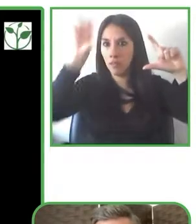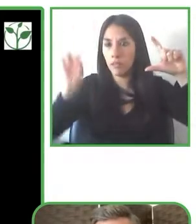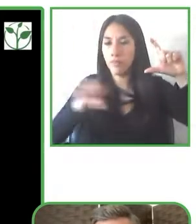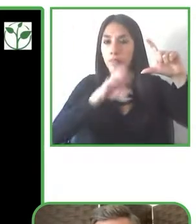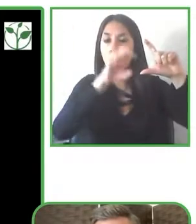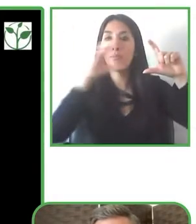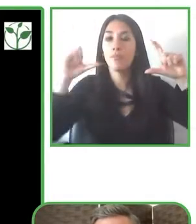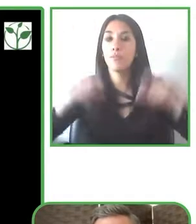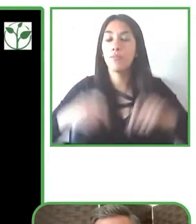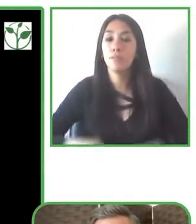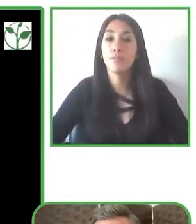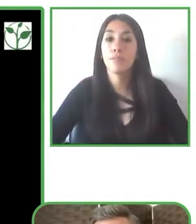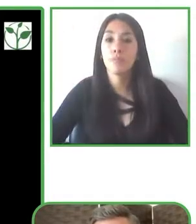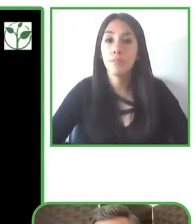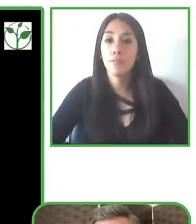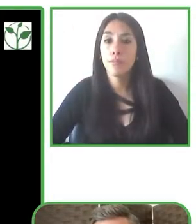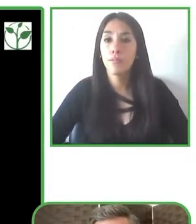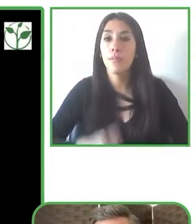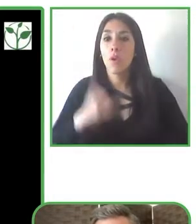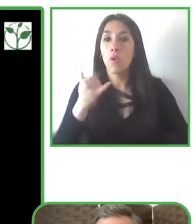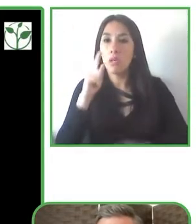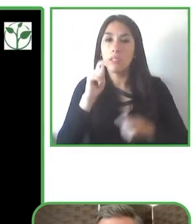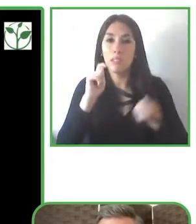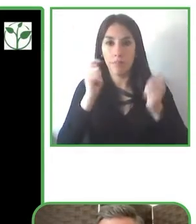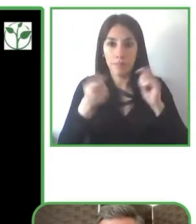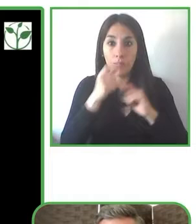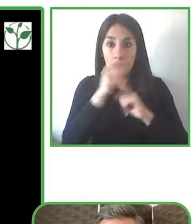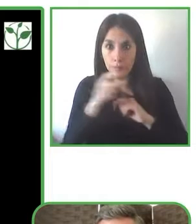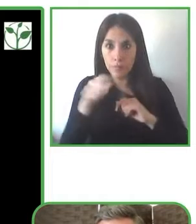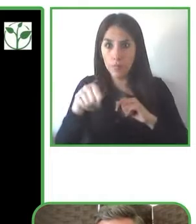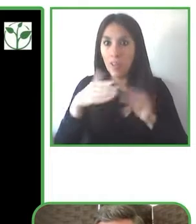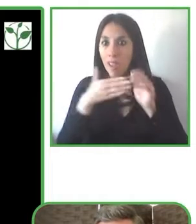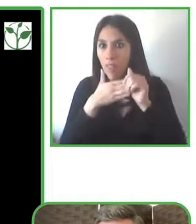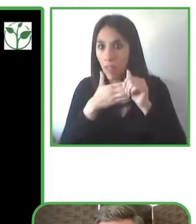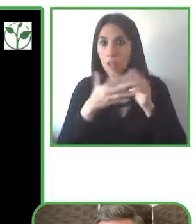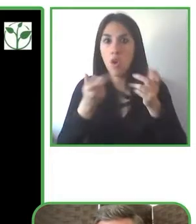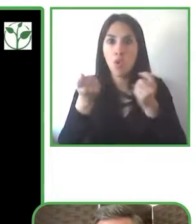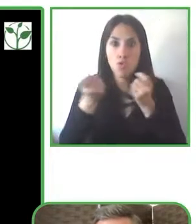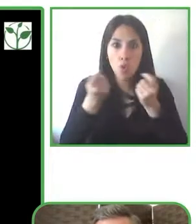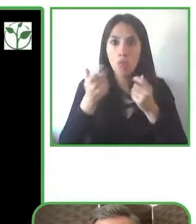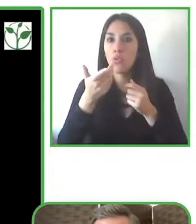about disability and how to prioritize that in their disability in their business strategy.